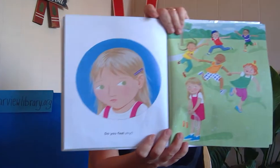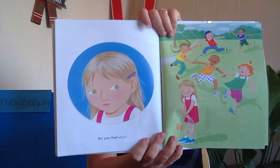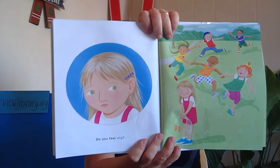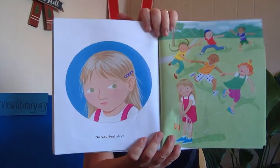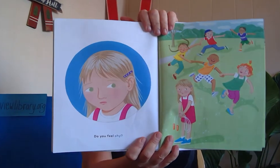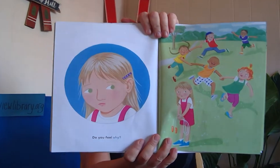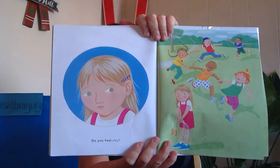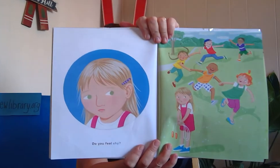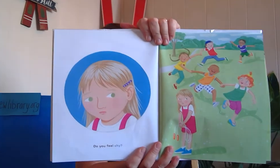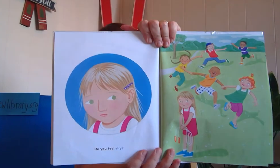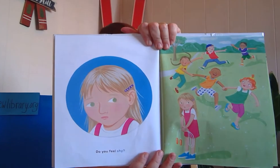oh do you feel shy